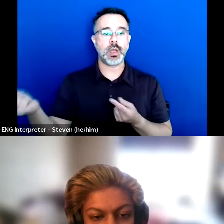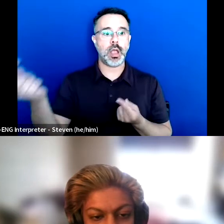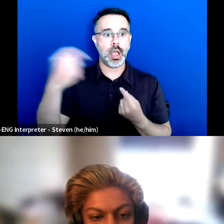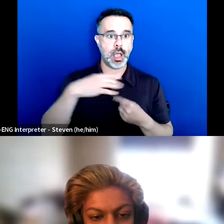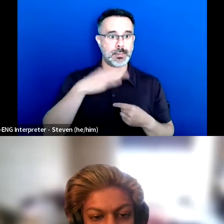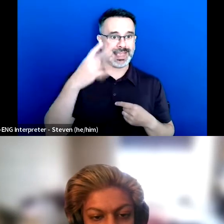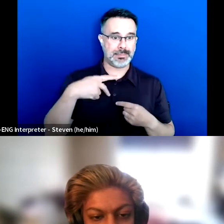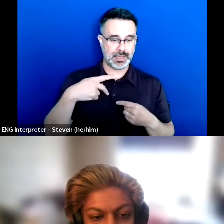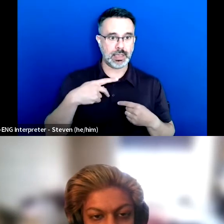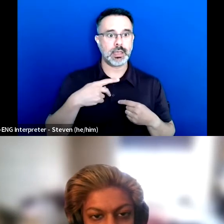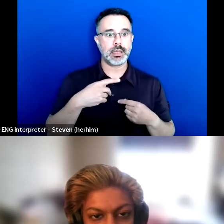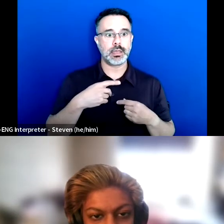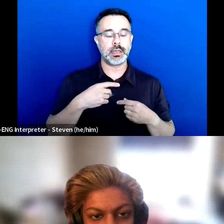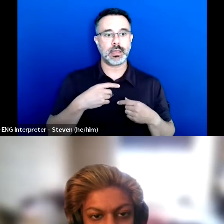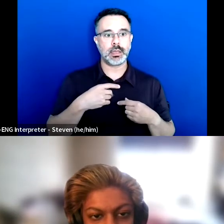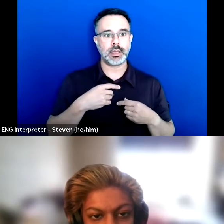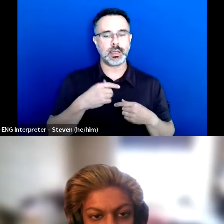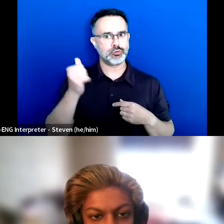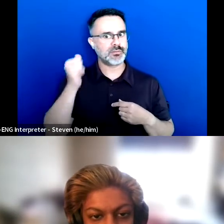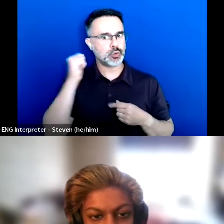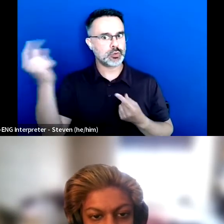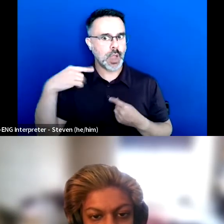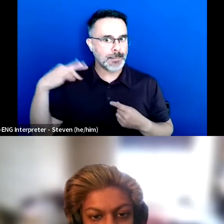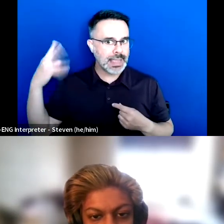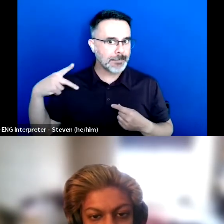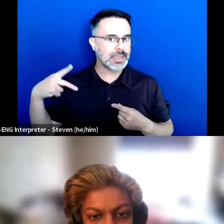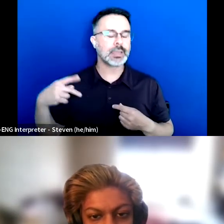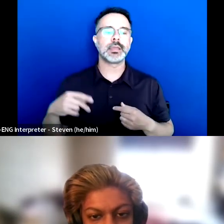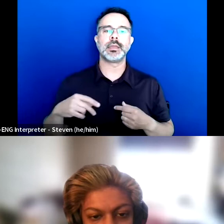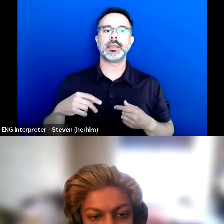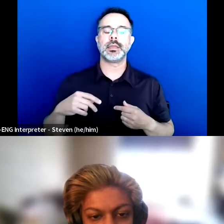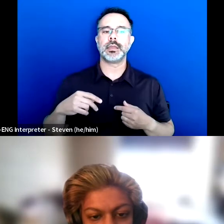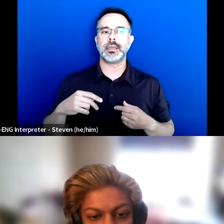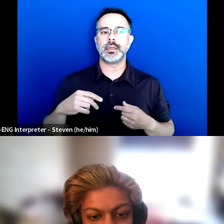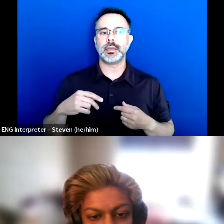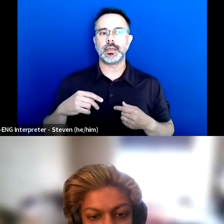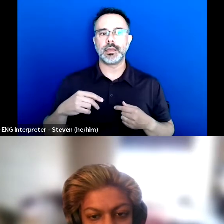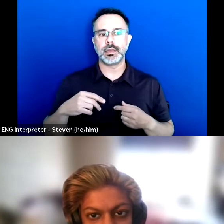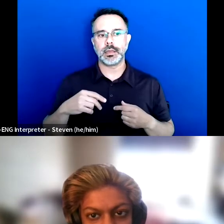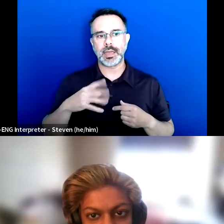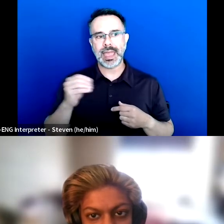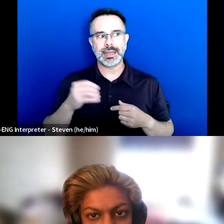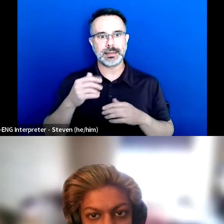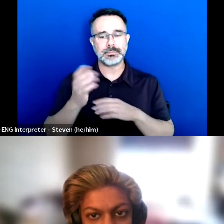Or they wouldn't, they used to have to come and get me, and take me down out the